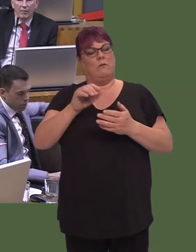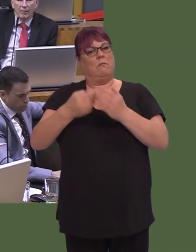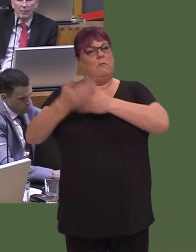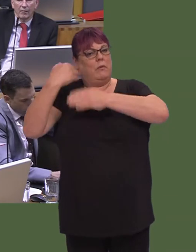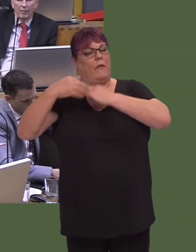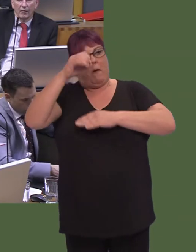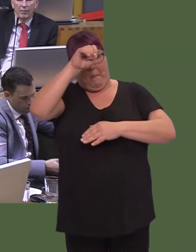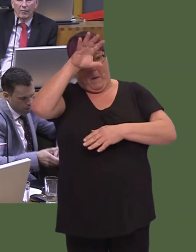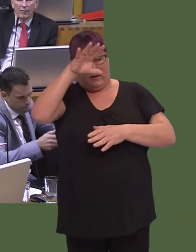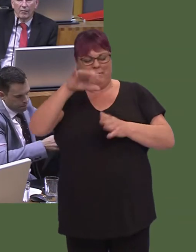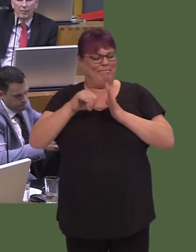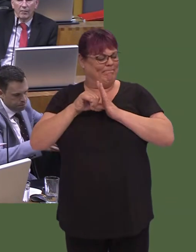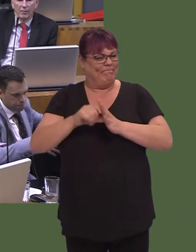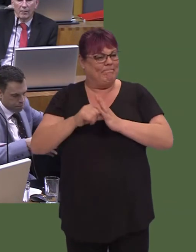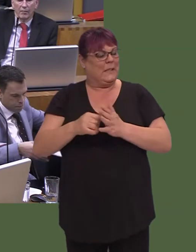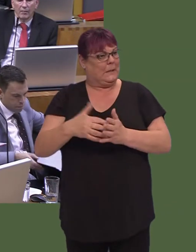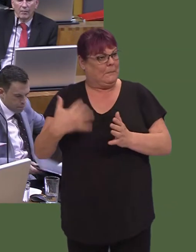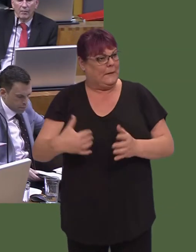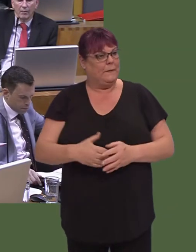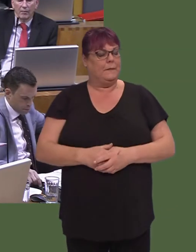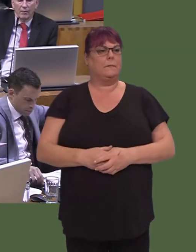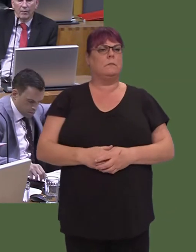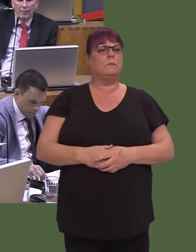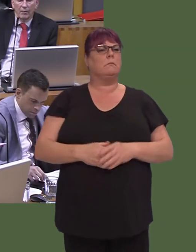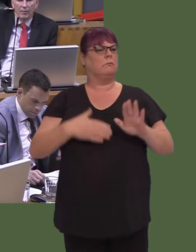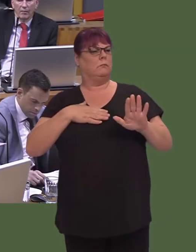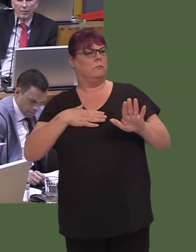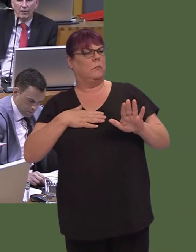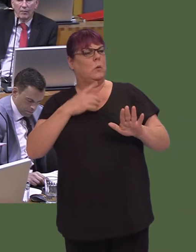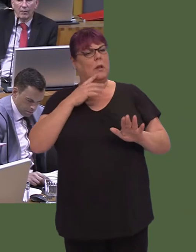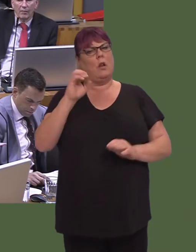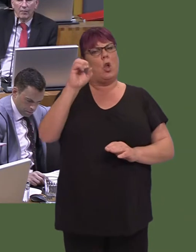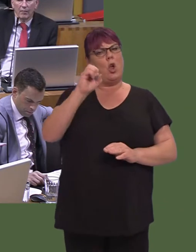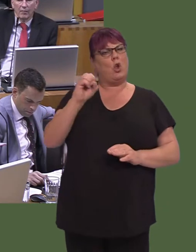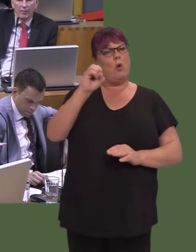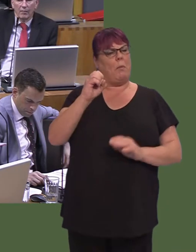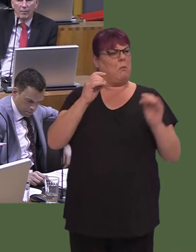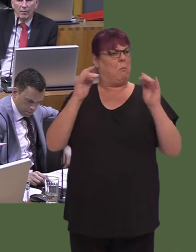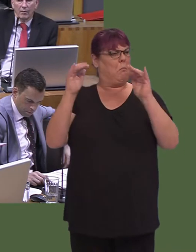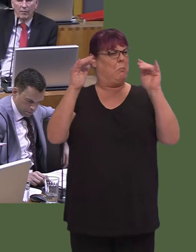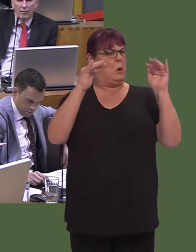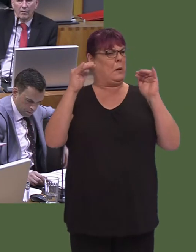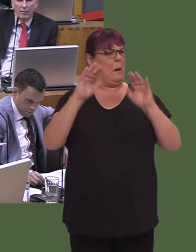I'm not sure whether he's saying that somehow the EU is polluting Britain with biomass.